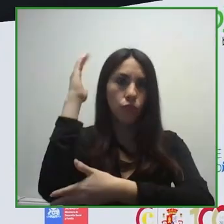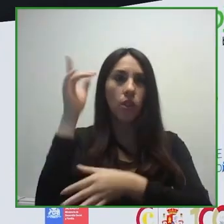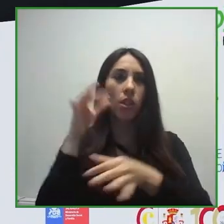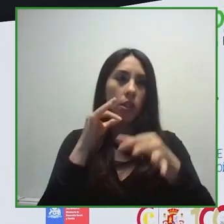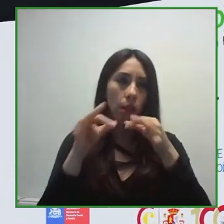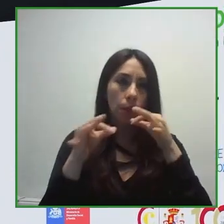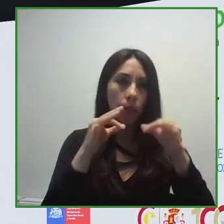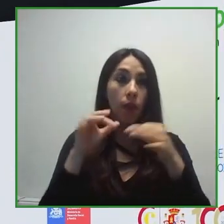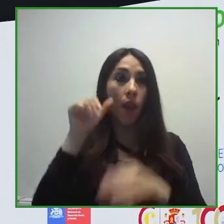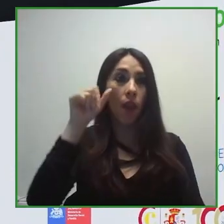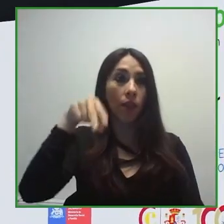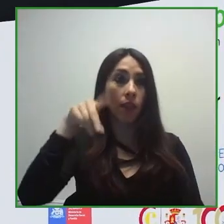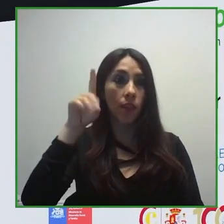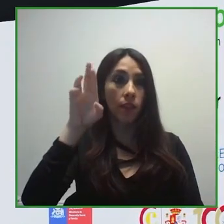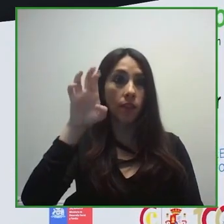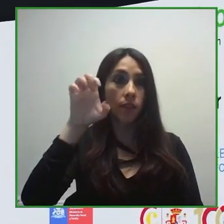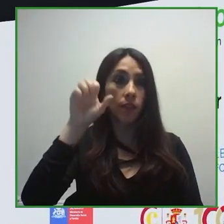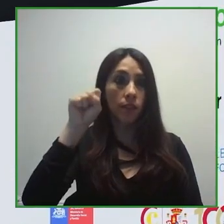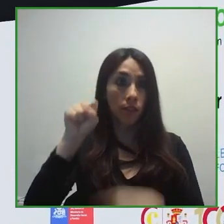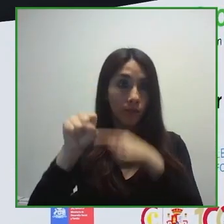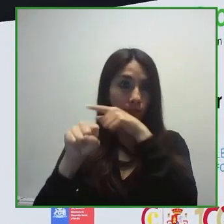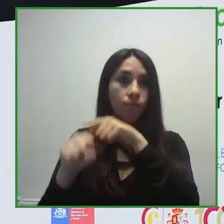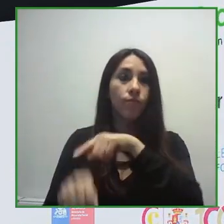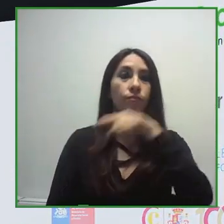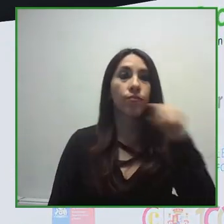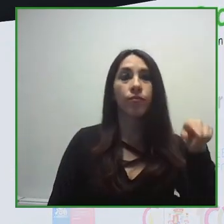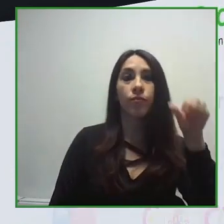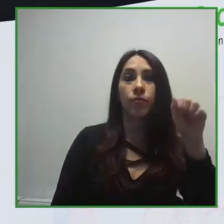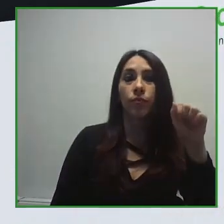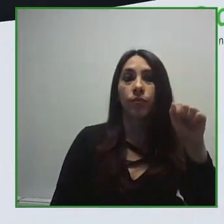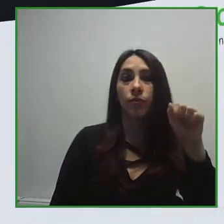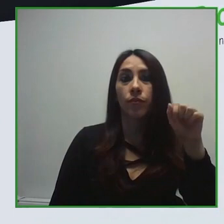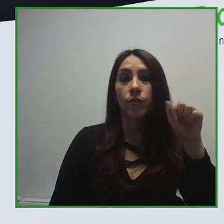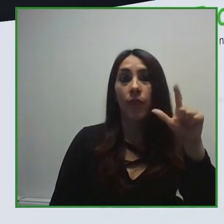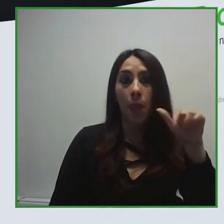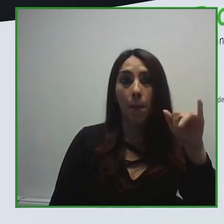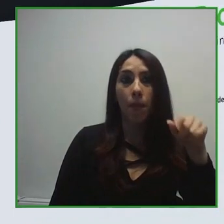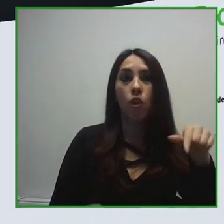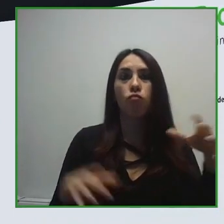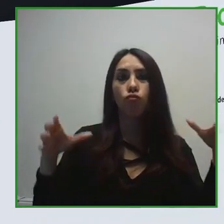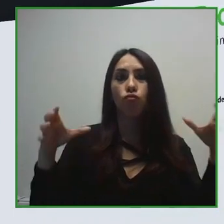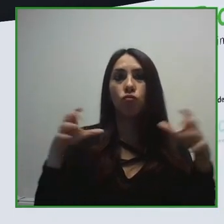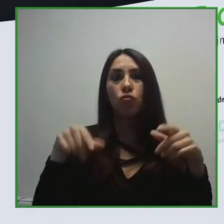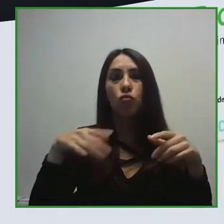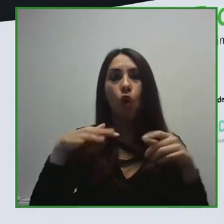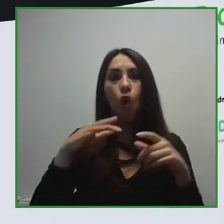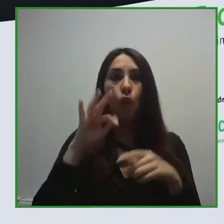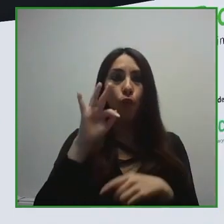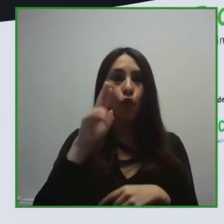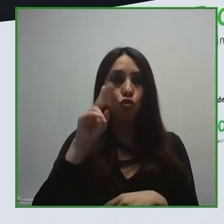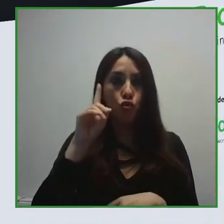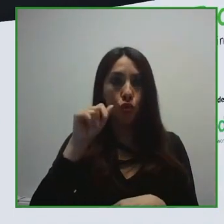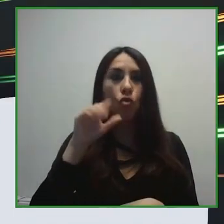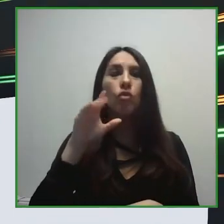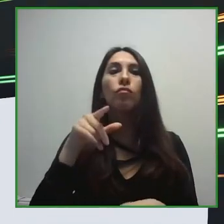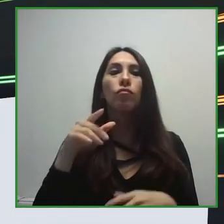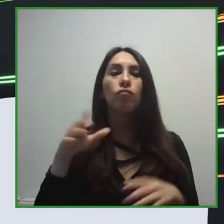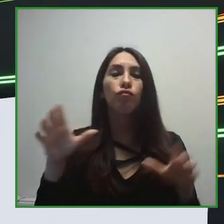Ignacia Rodriguez from Fundación Descúbreme, who will accompany you throughout the day with especially prepared program